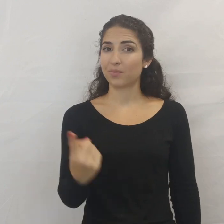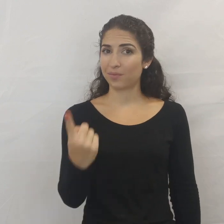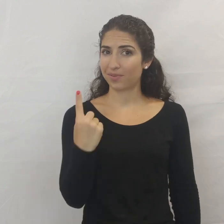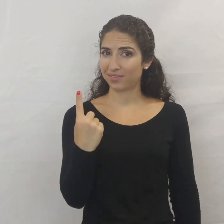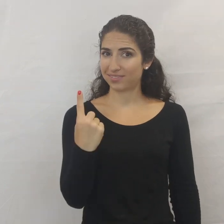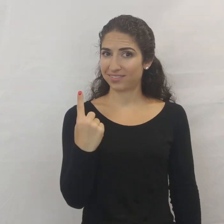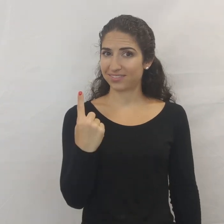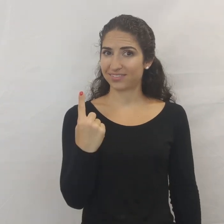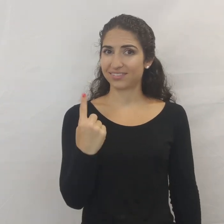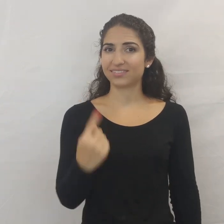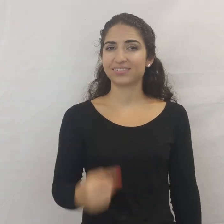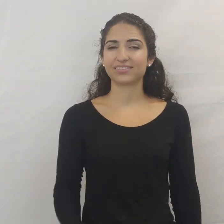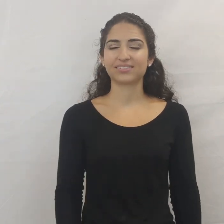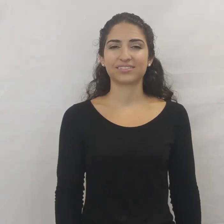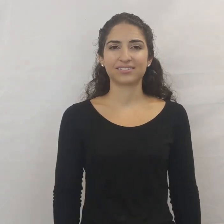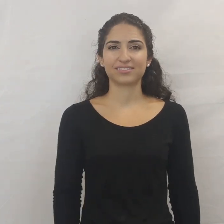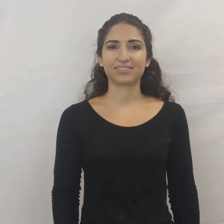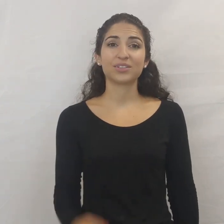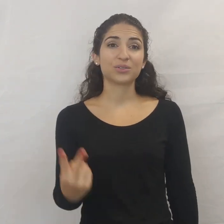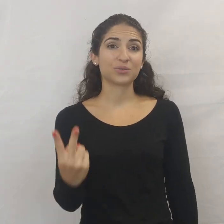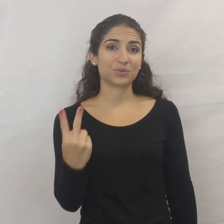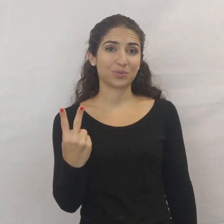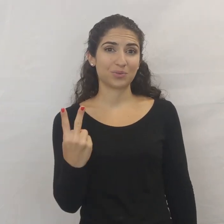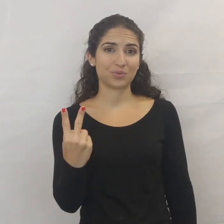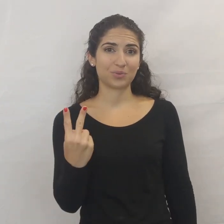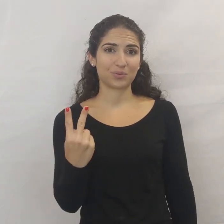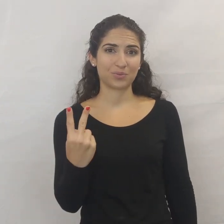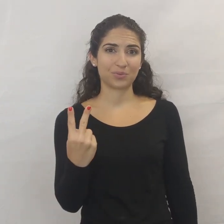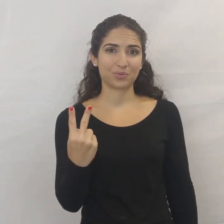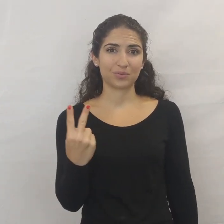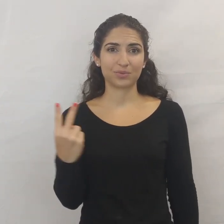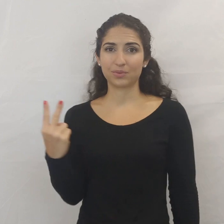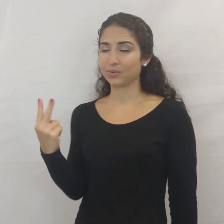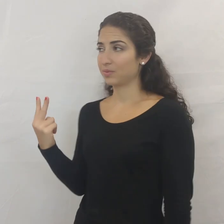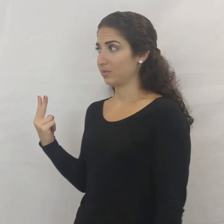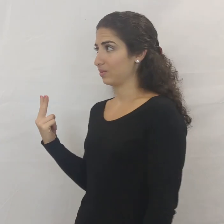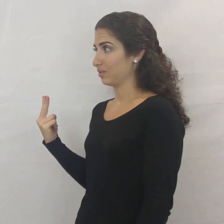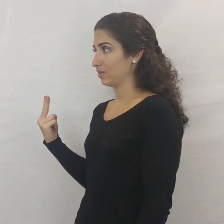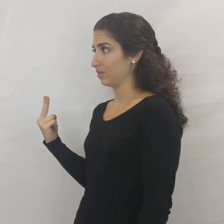ONE TWO (2)